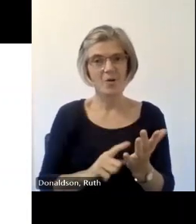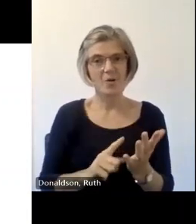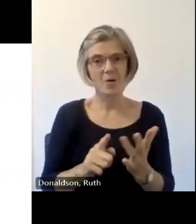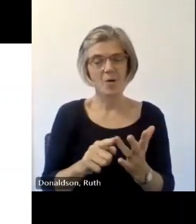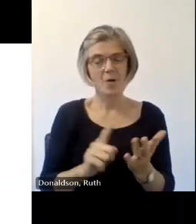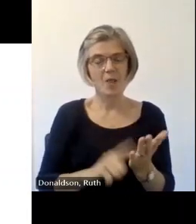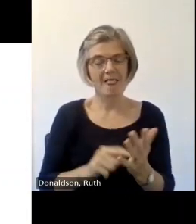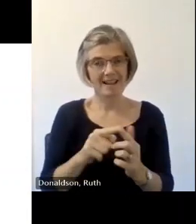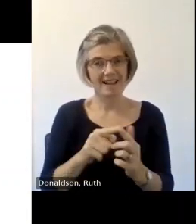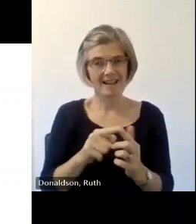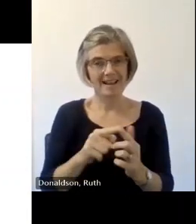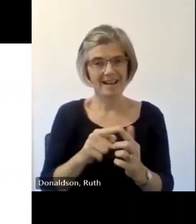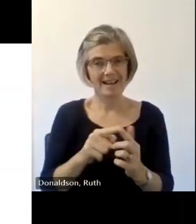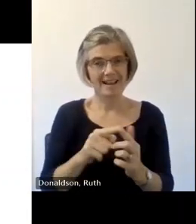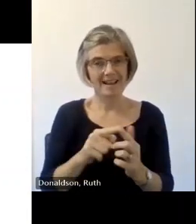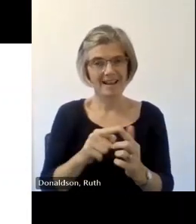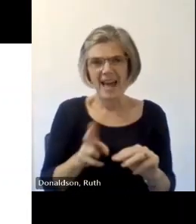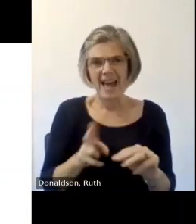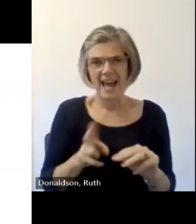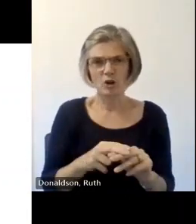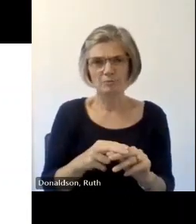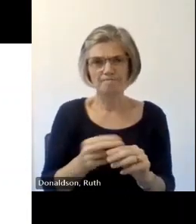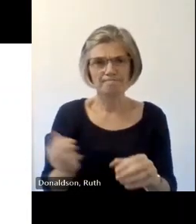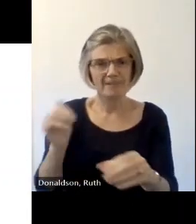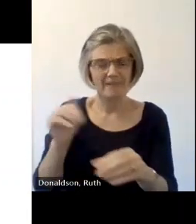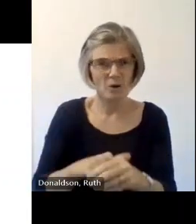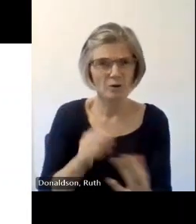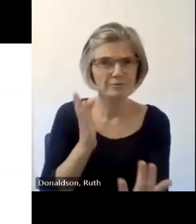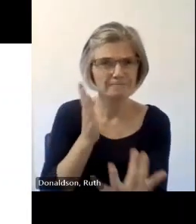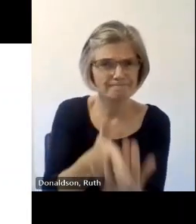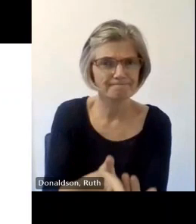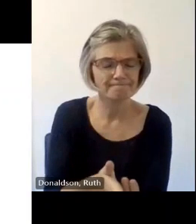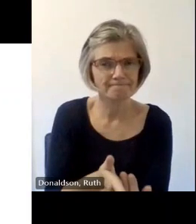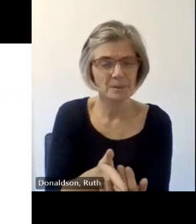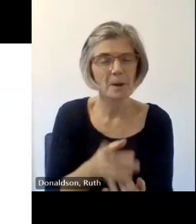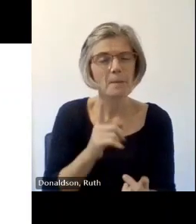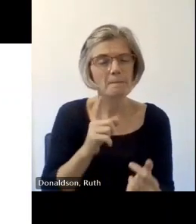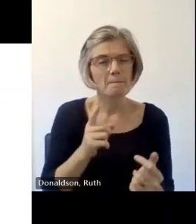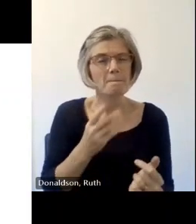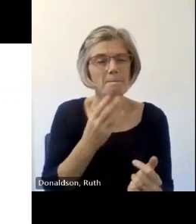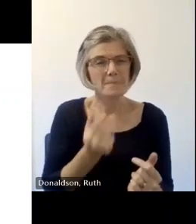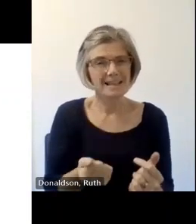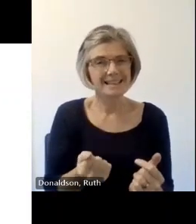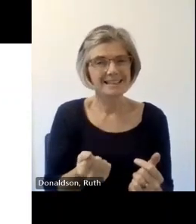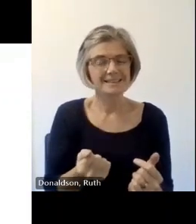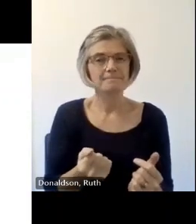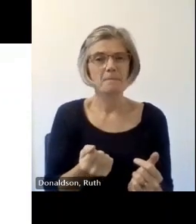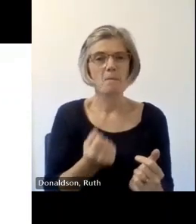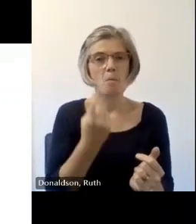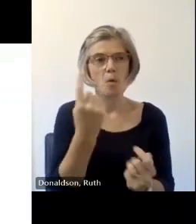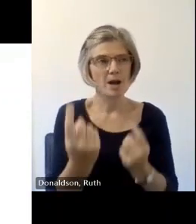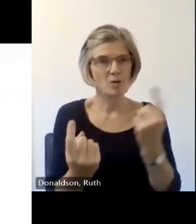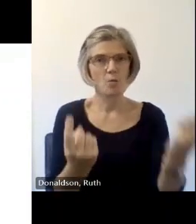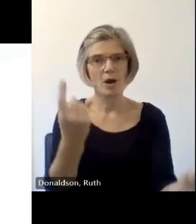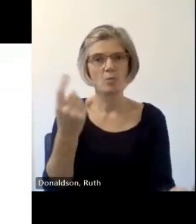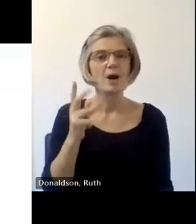on teams or whether in you're in the room please just be mindful speaking clearly tone pitch Etc